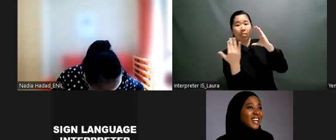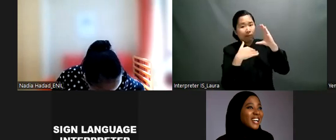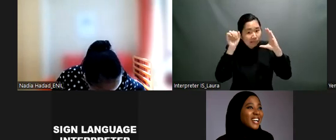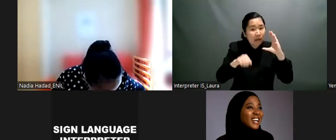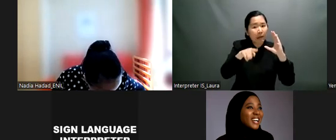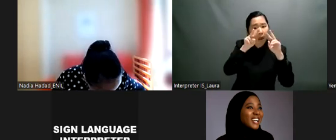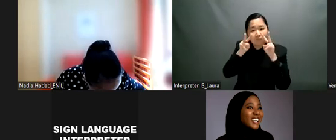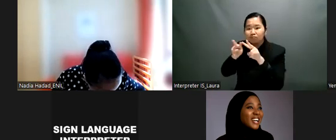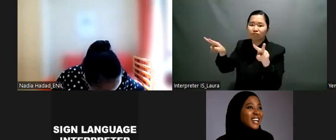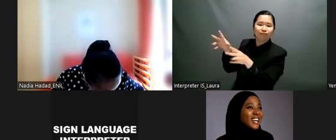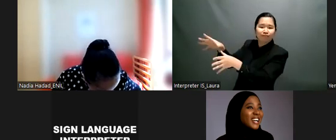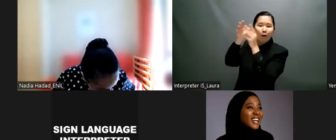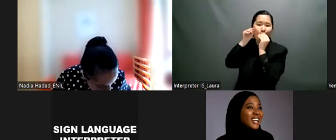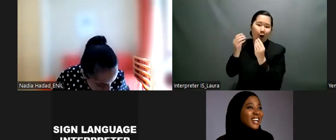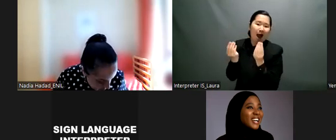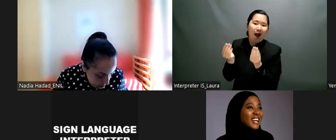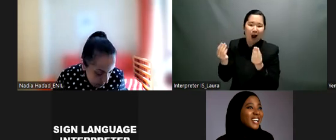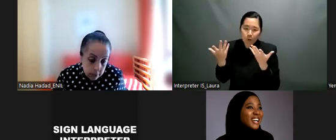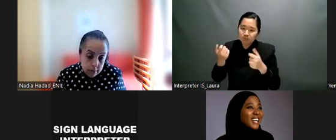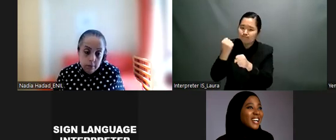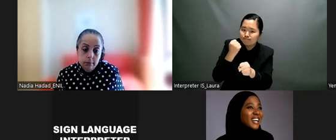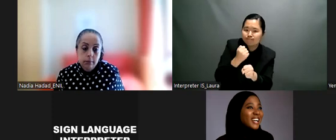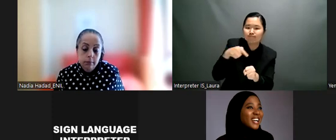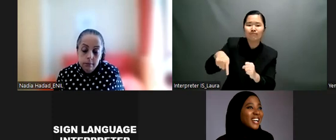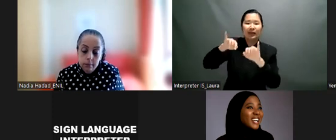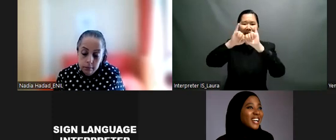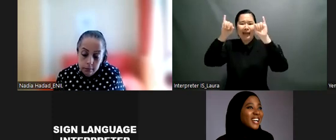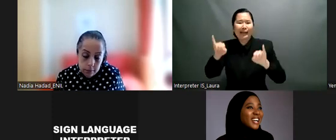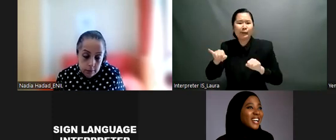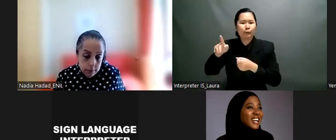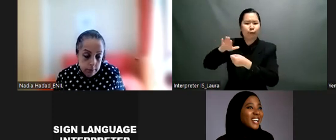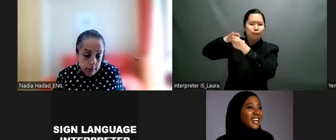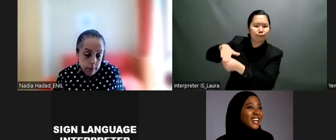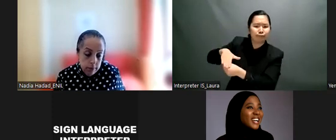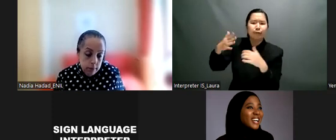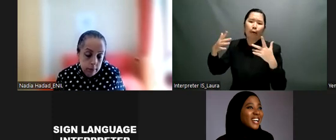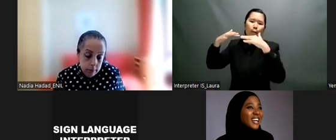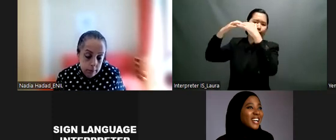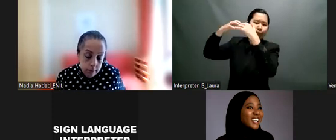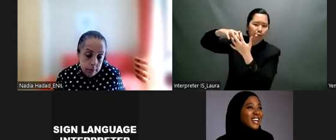specific and mainstream services that needs to be available in the communities for prevention